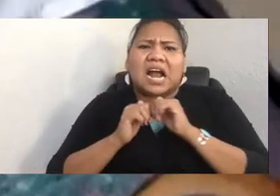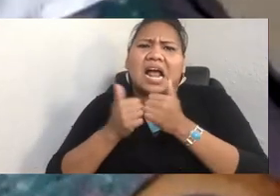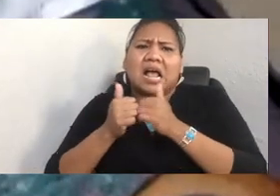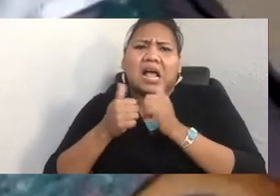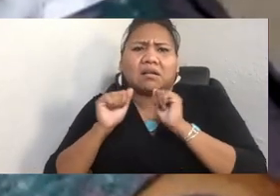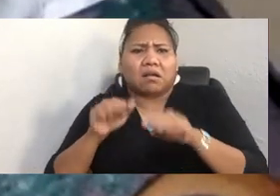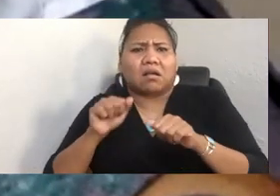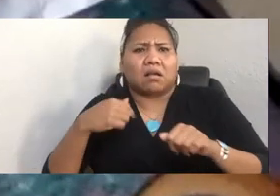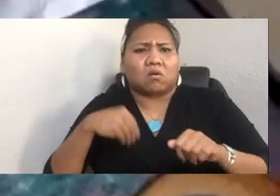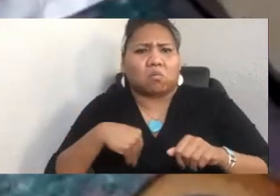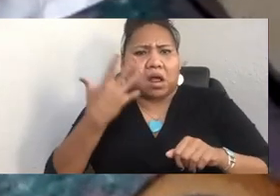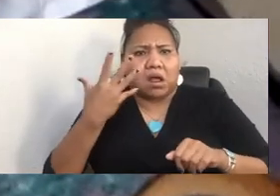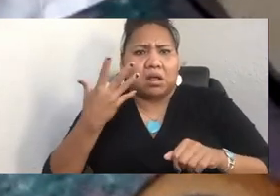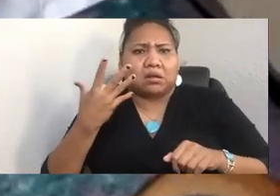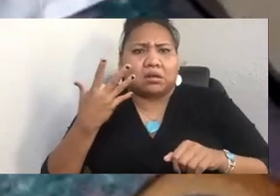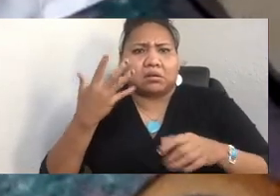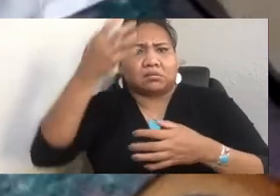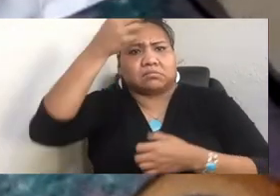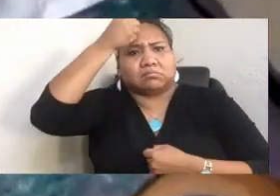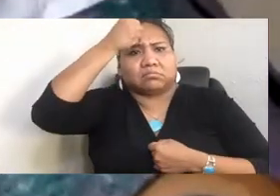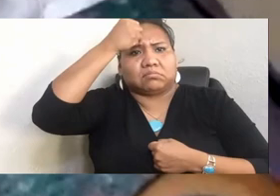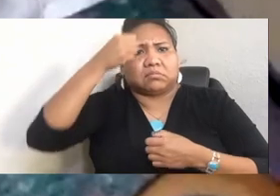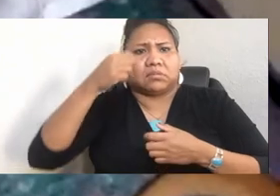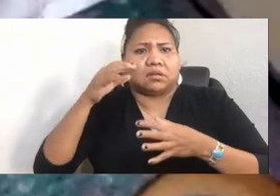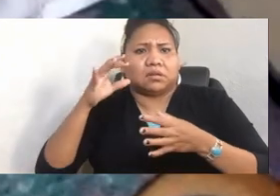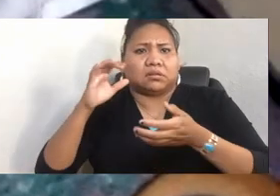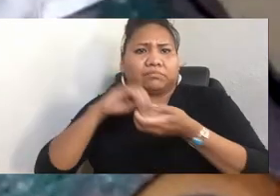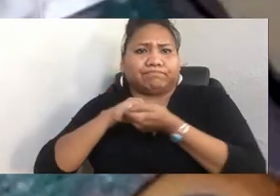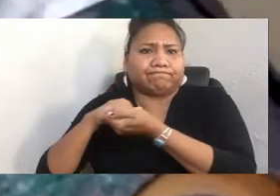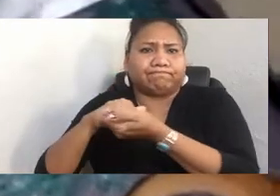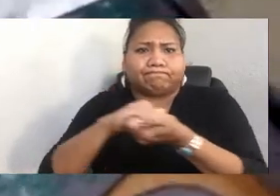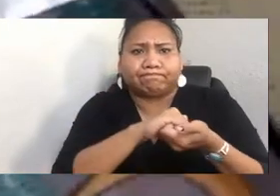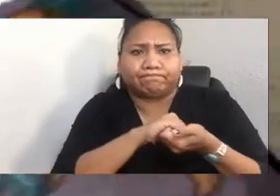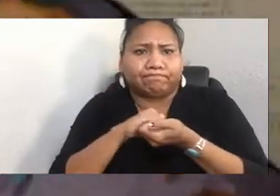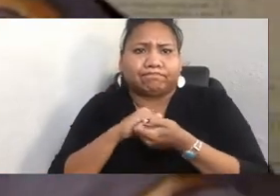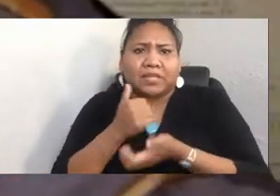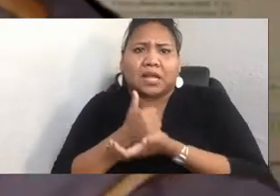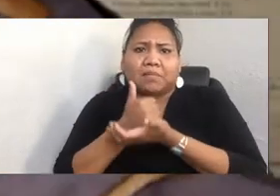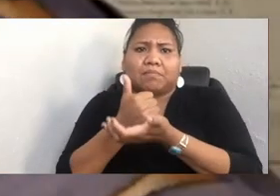tribes that are still trying to attain federal recognition? Thank you." Two part question.